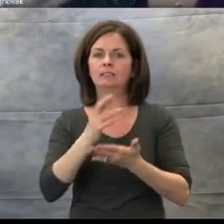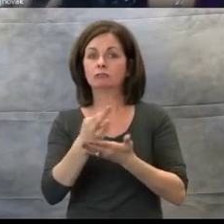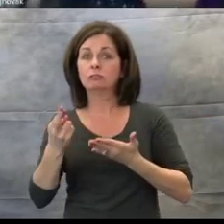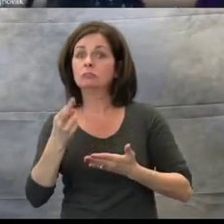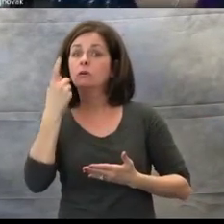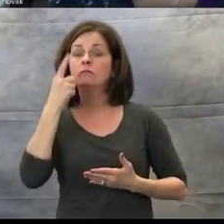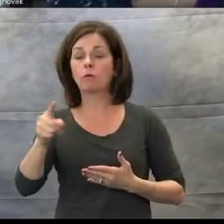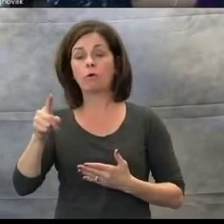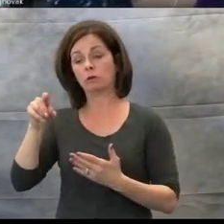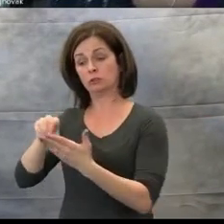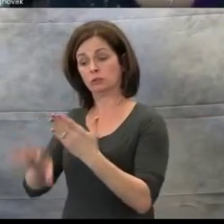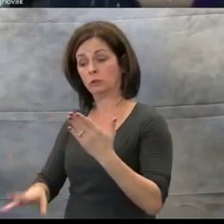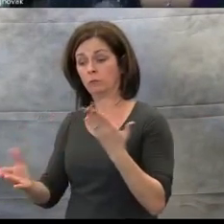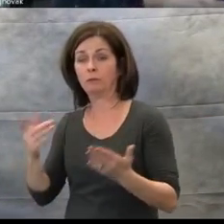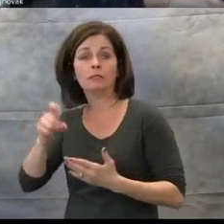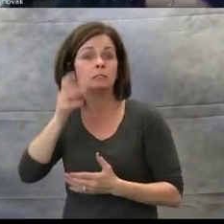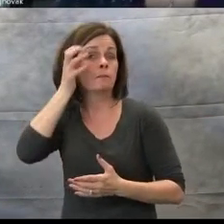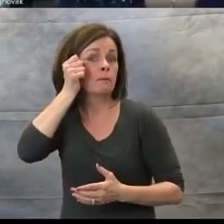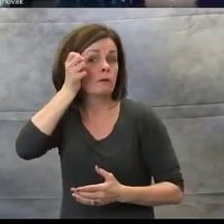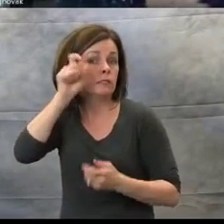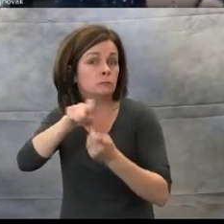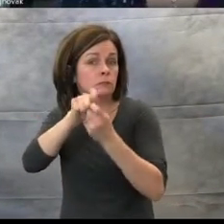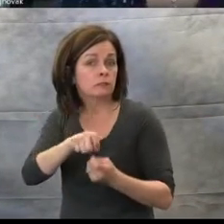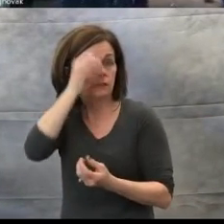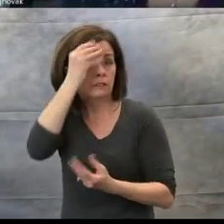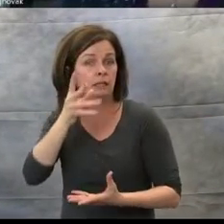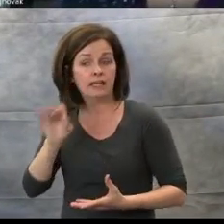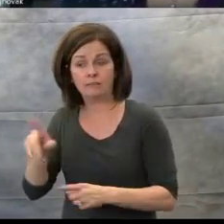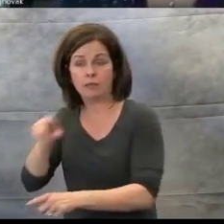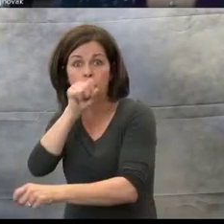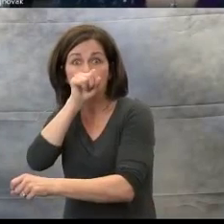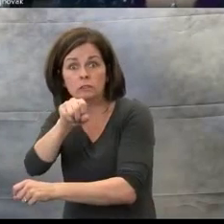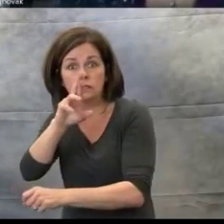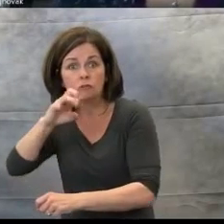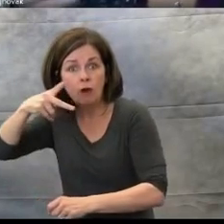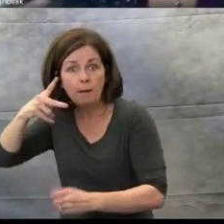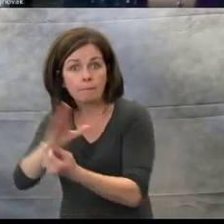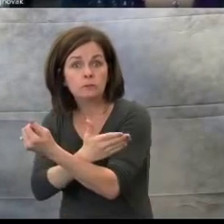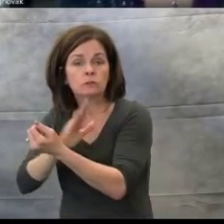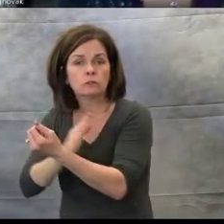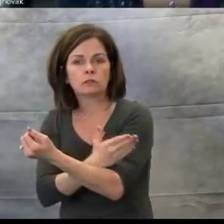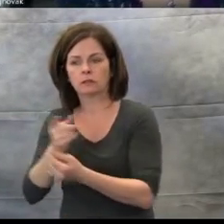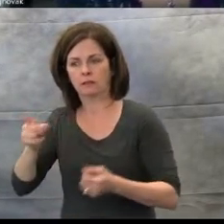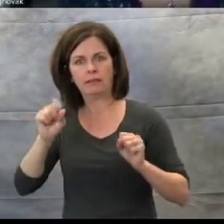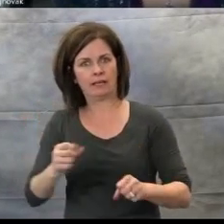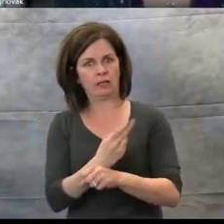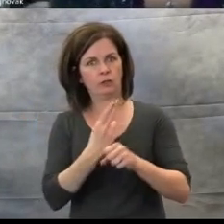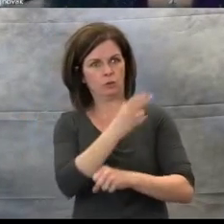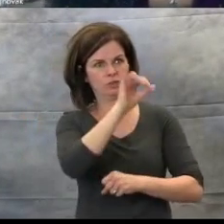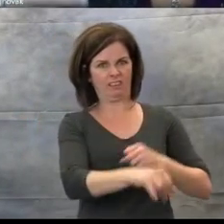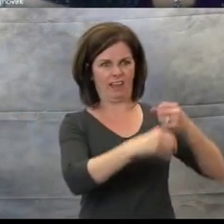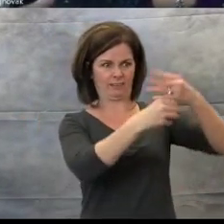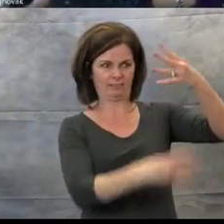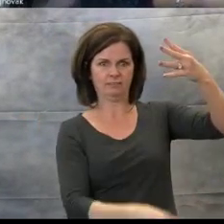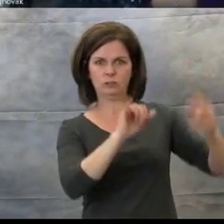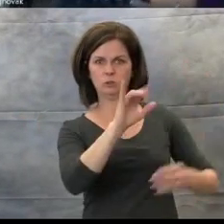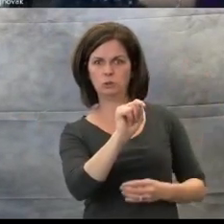and loves rap music. They can use these background tracks and create a rap that is connected